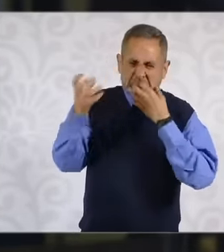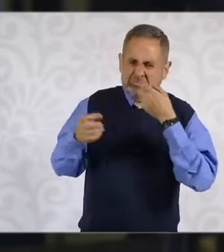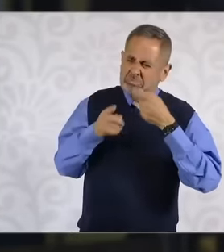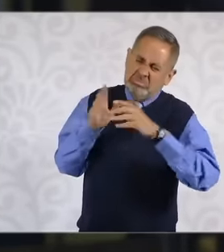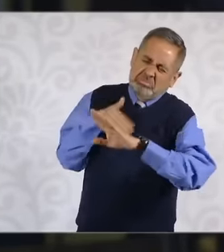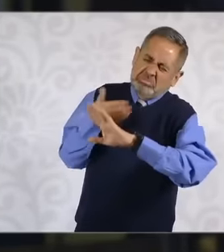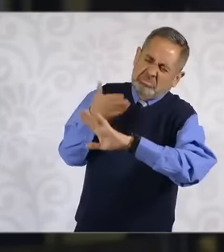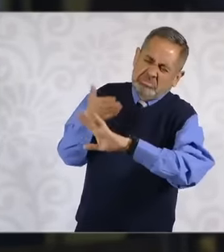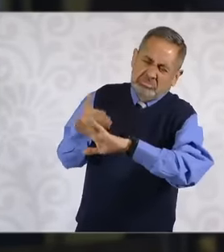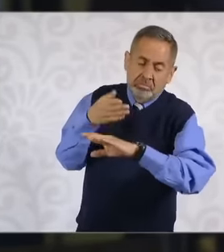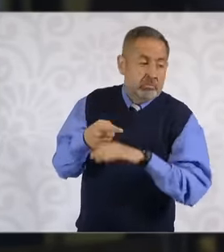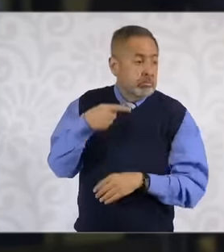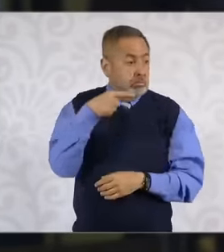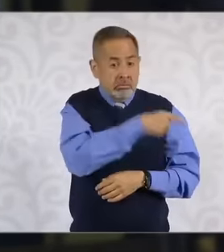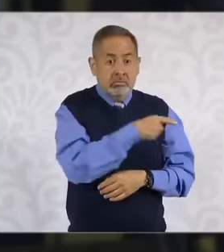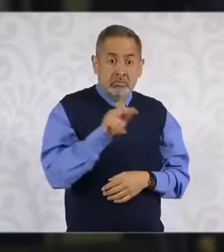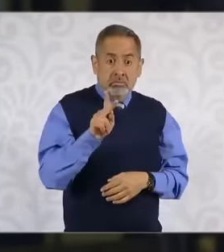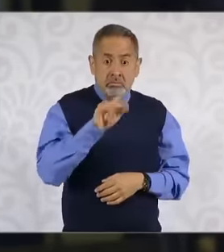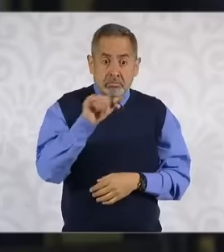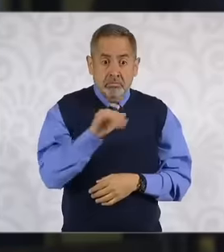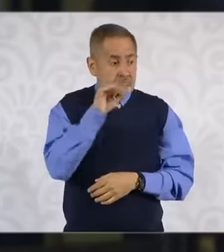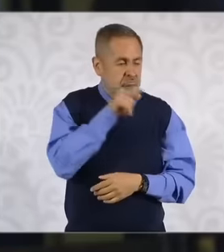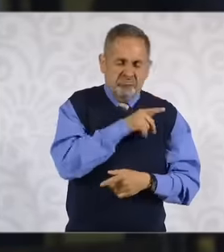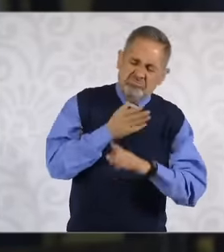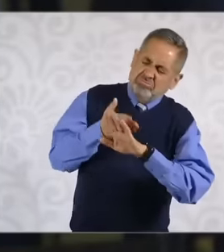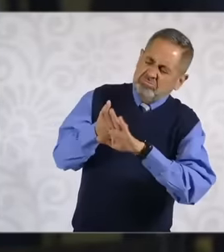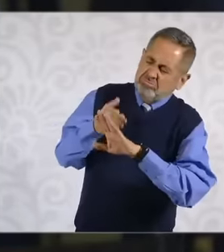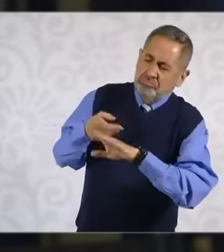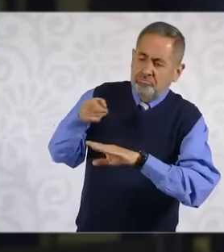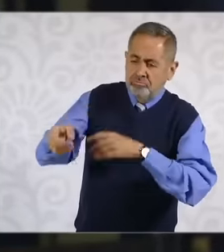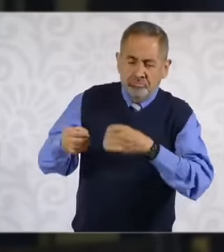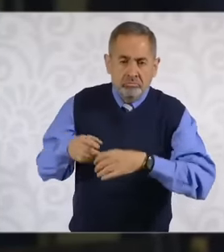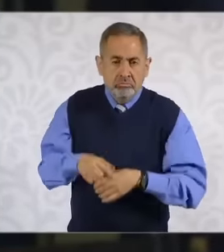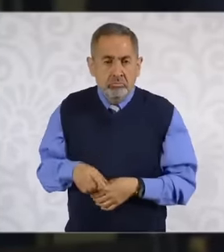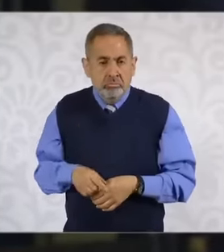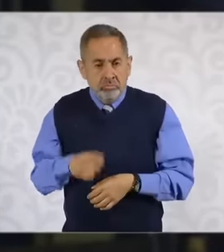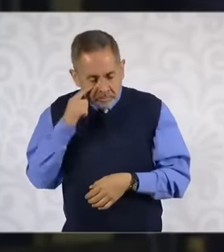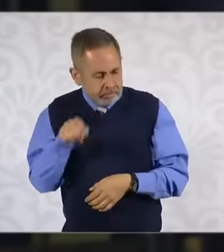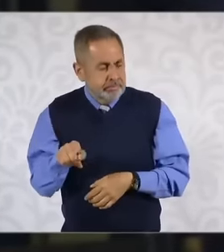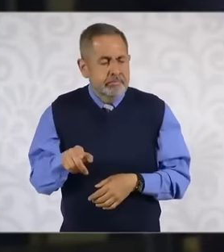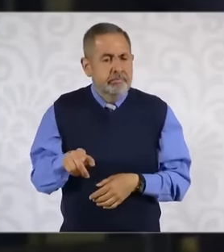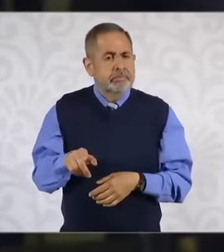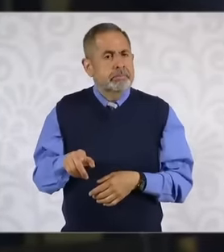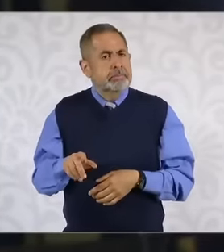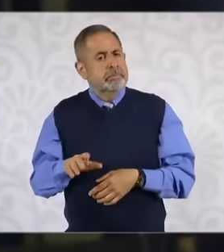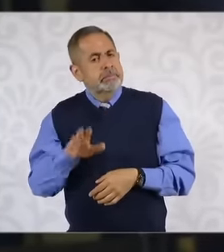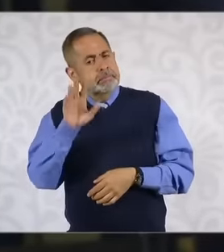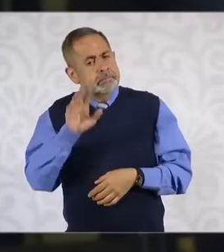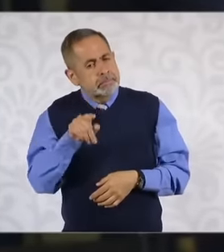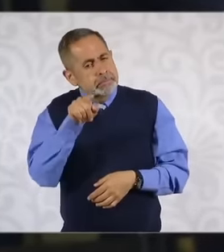person from the judiciary and they upload the V where it could be interpreted as that they are intimidating